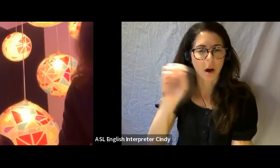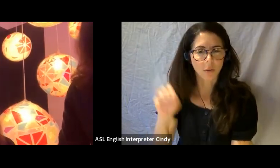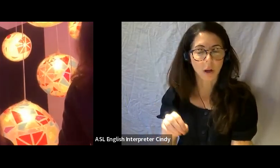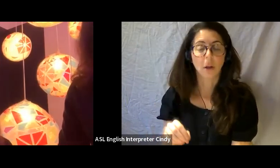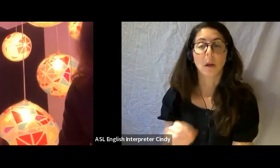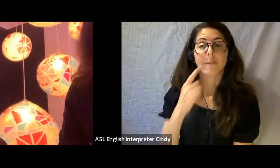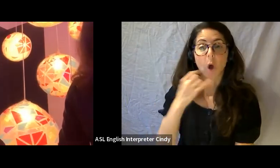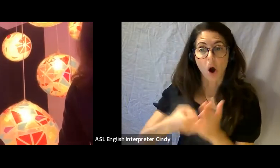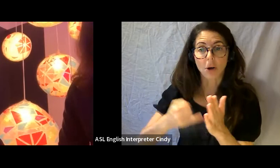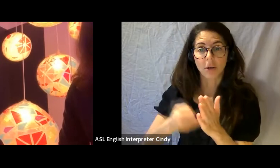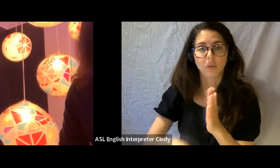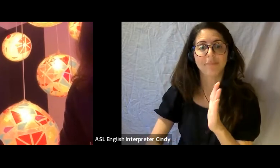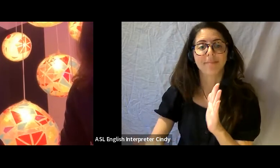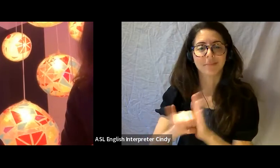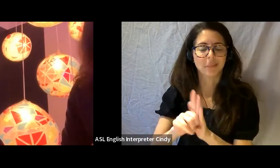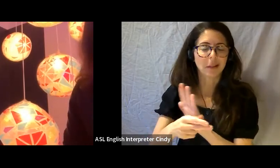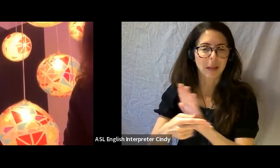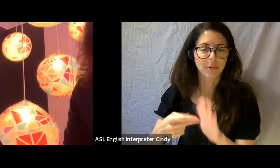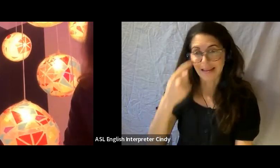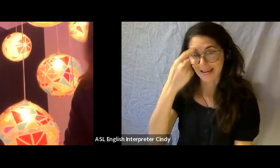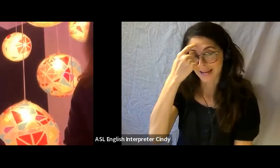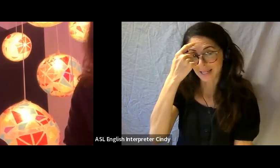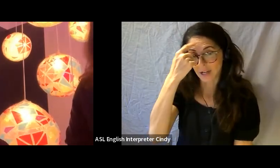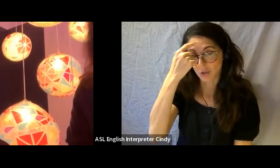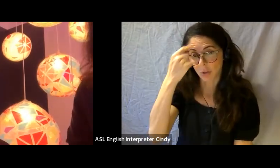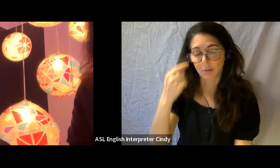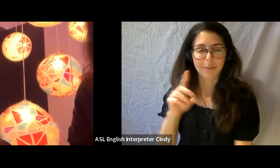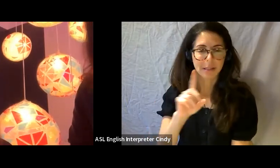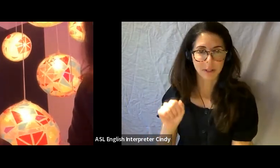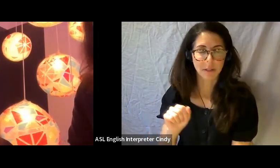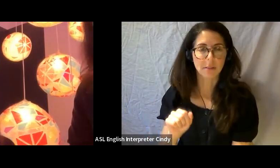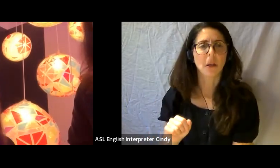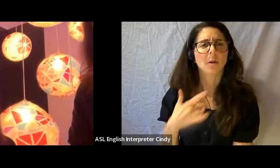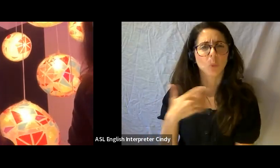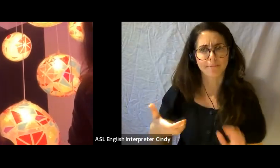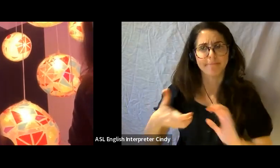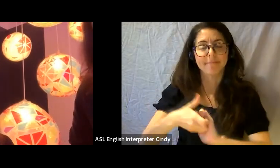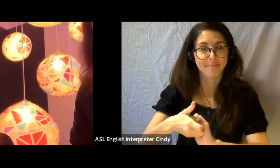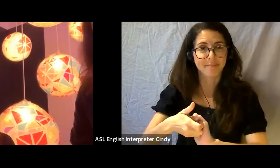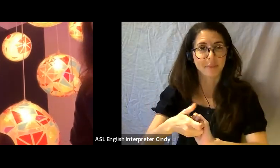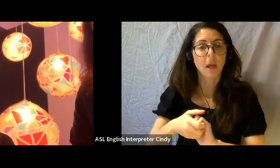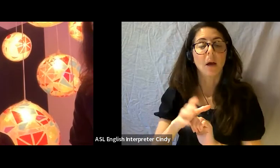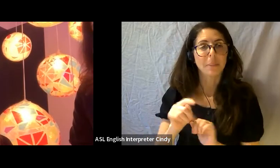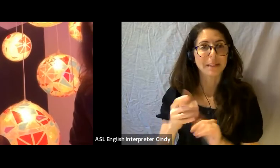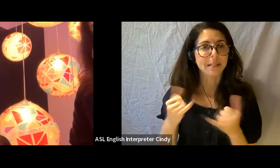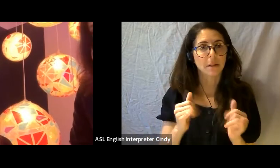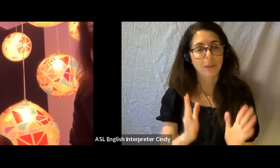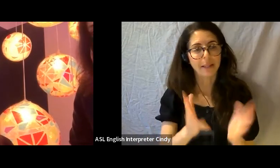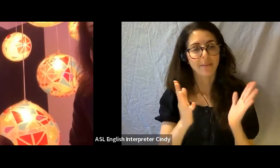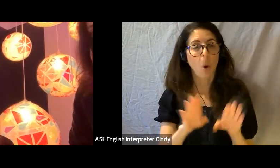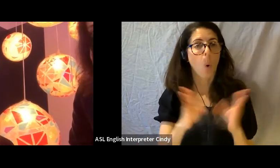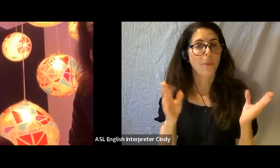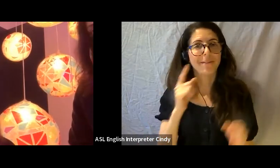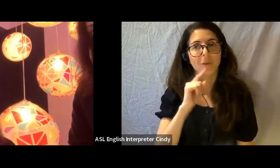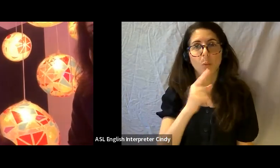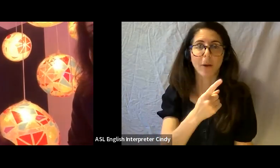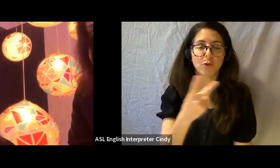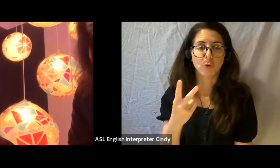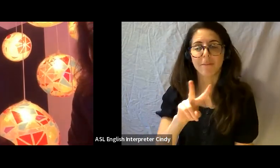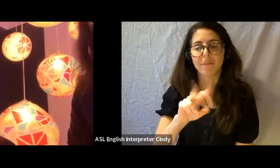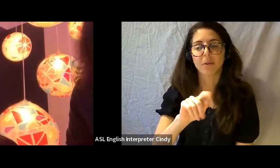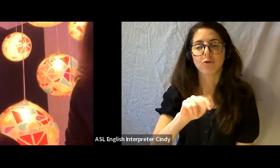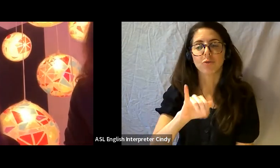So we do a lot of group shows in that space with organizations but we do leave it for a couple of vitrine shows from solo artists as well